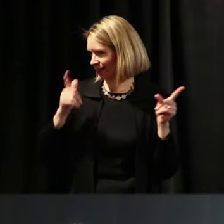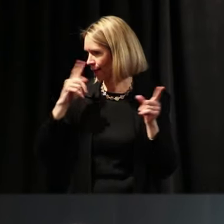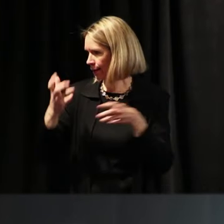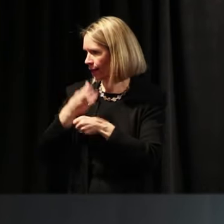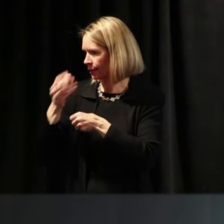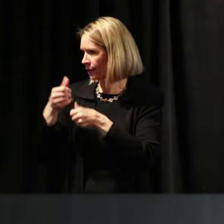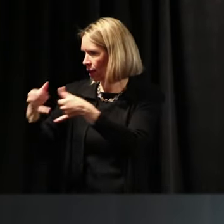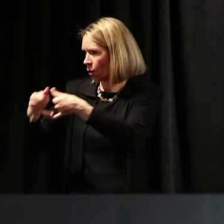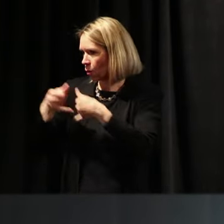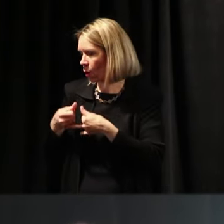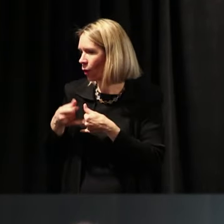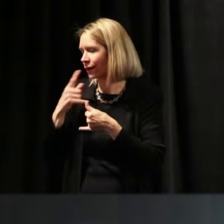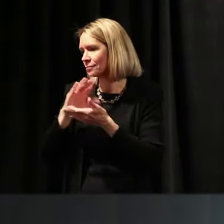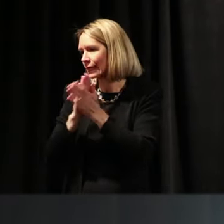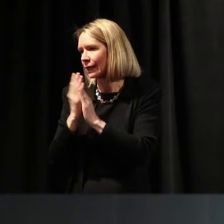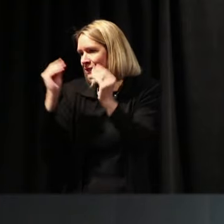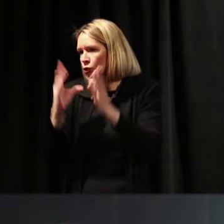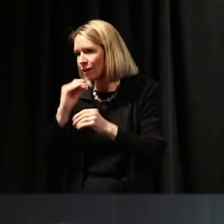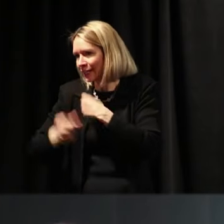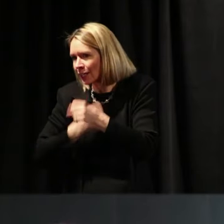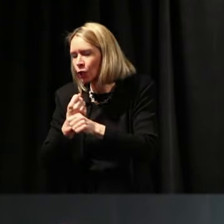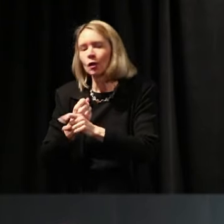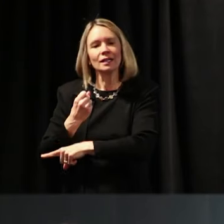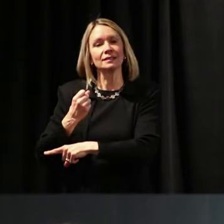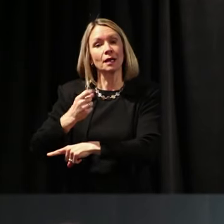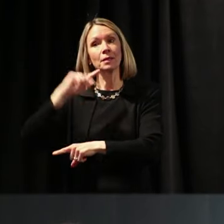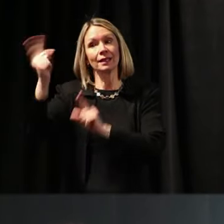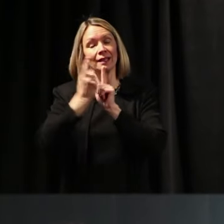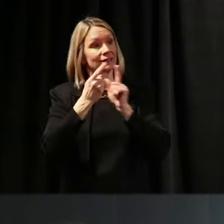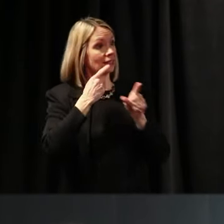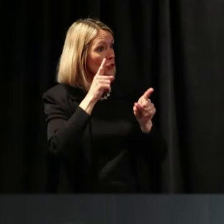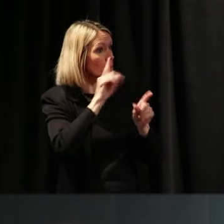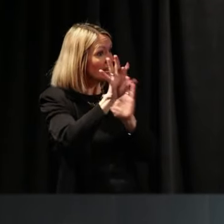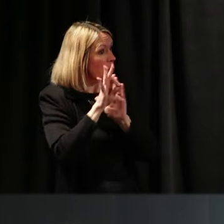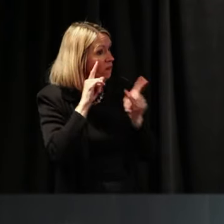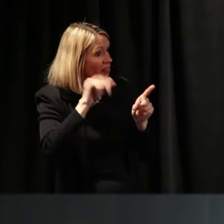as Teacher of the Year, somebody said, “You've been nominated for this award.